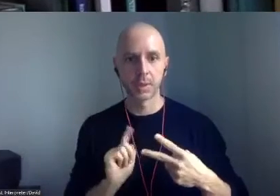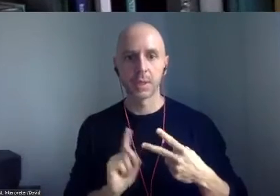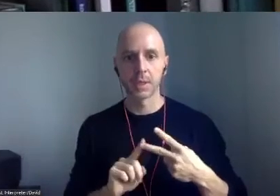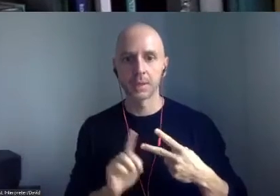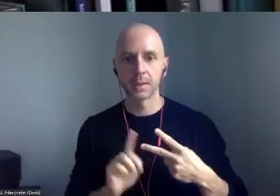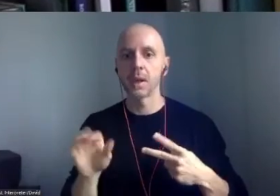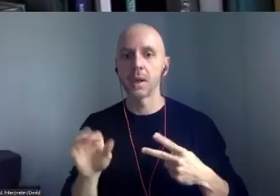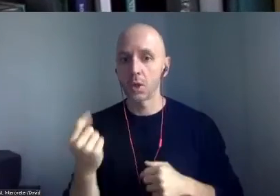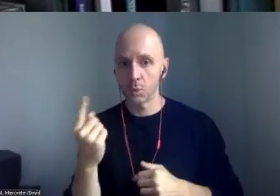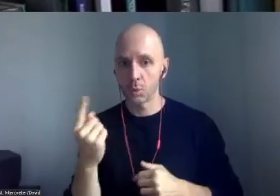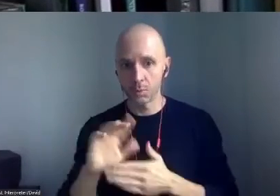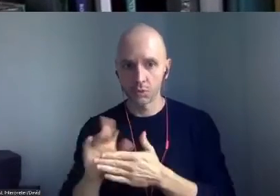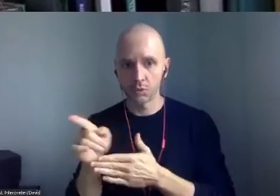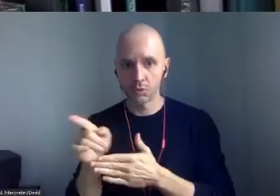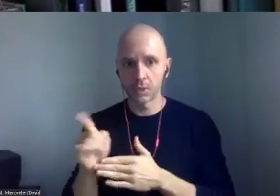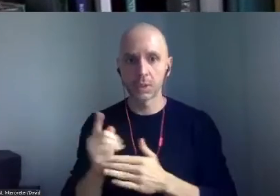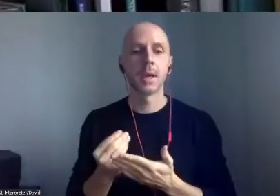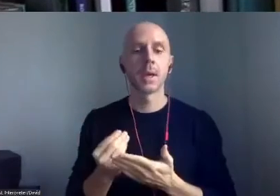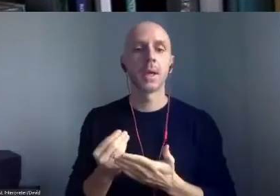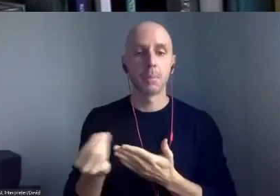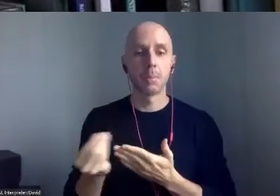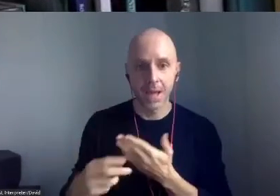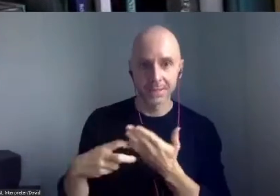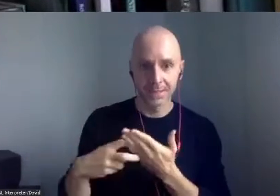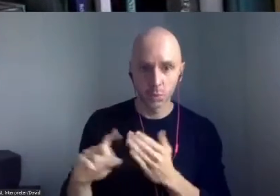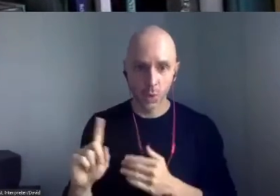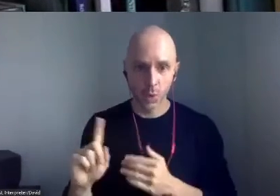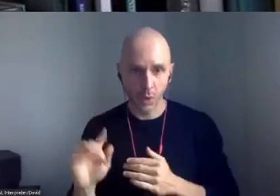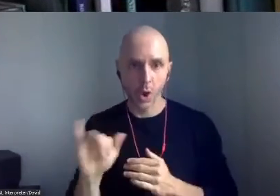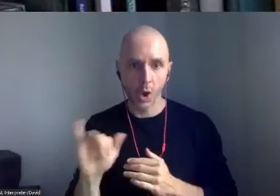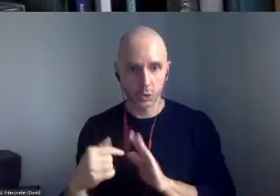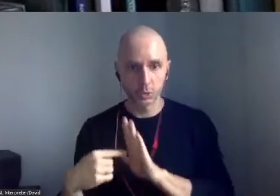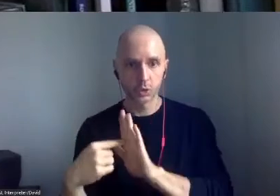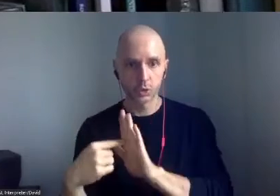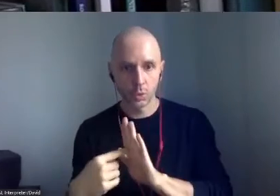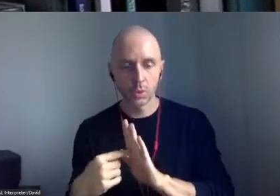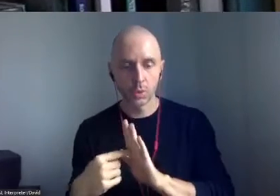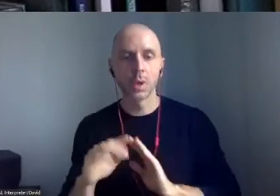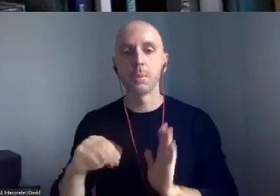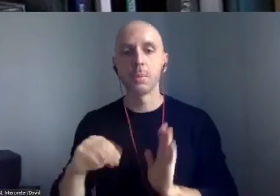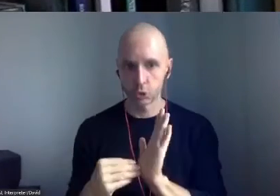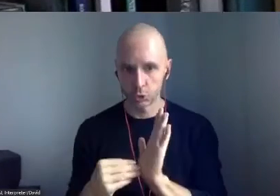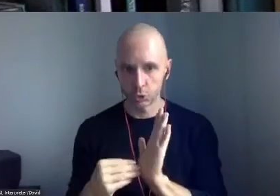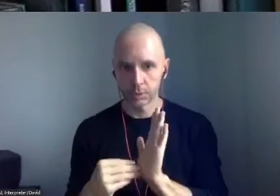You can purchase your tickets on the local Cineplex websites. Finally at 7:00 PM tonight we have